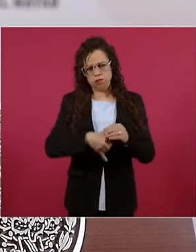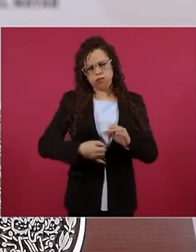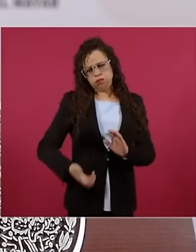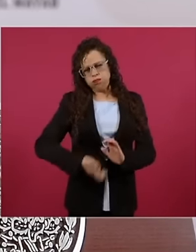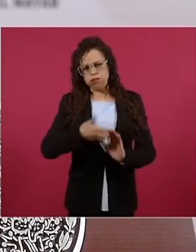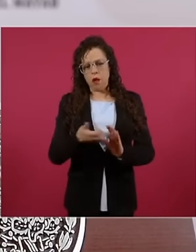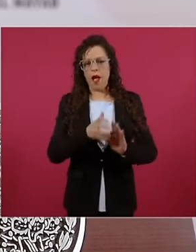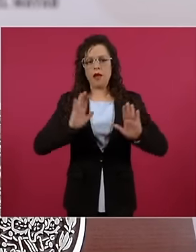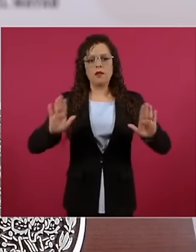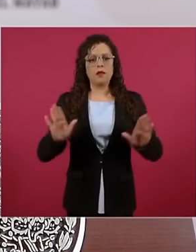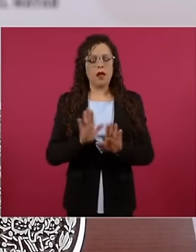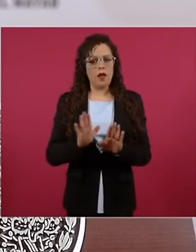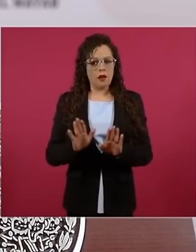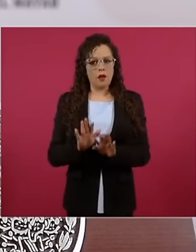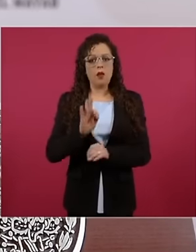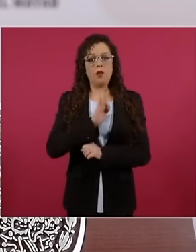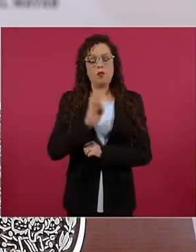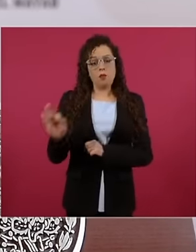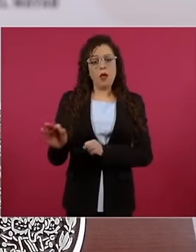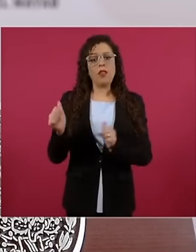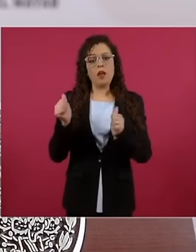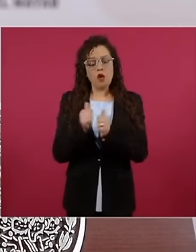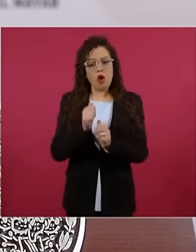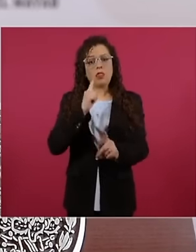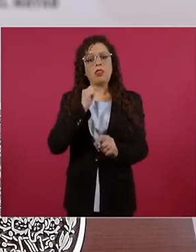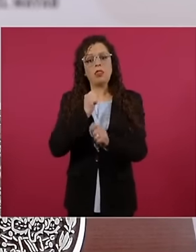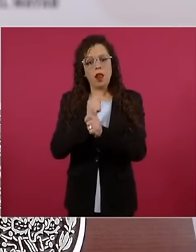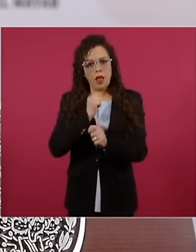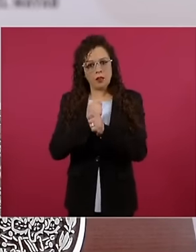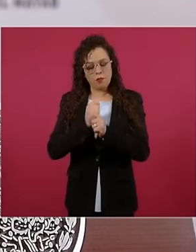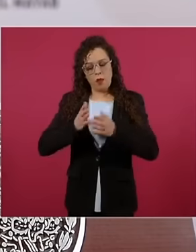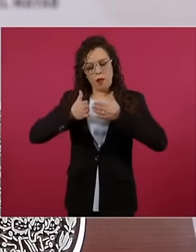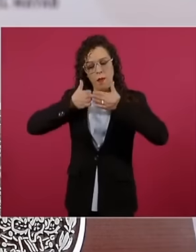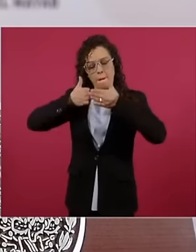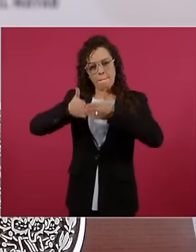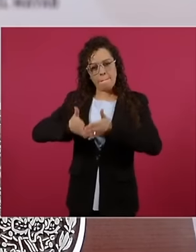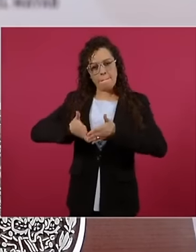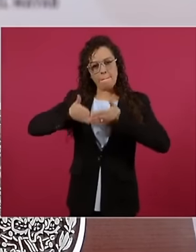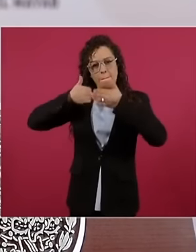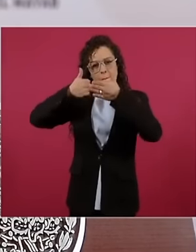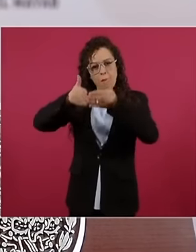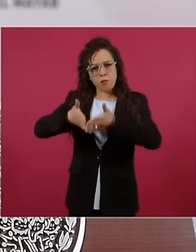with the development of interoceanic maritime transport but also with the new